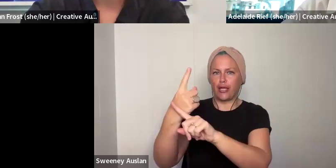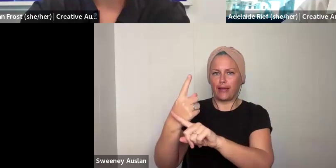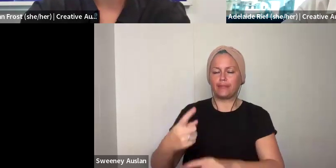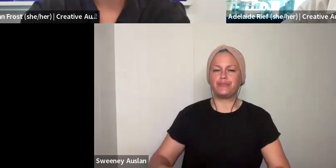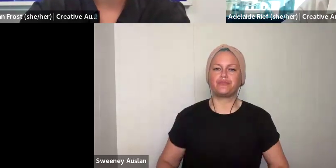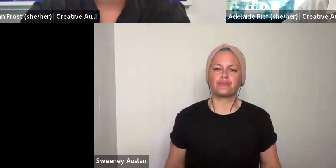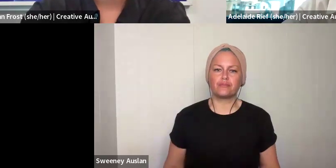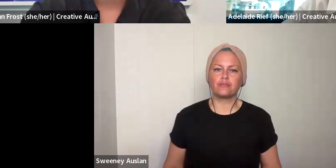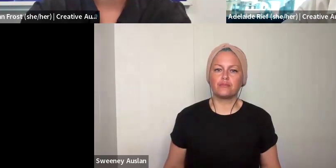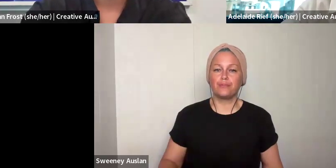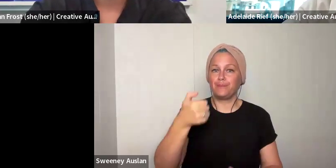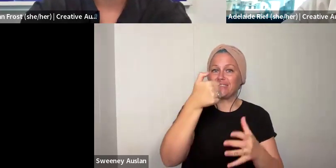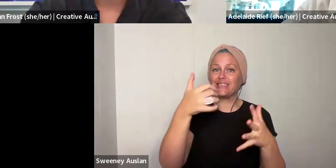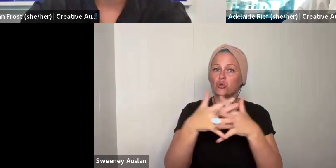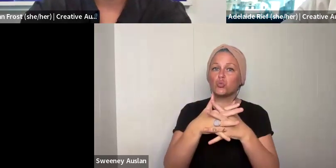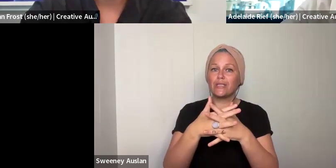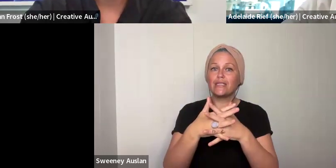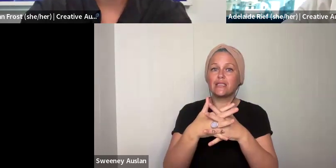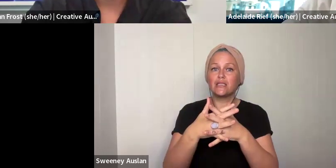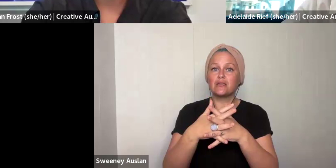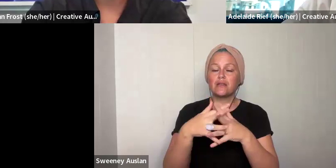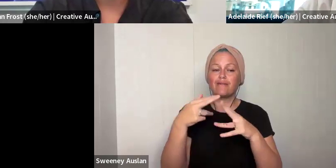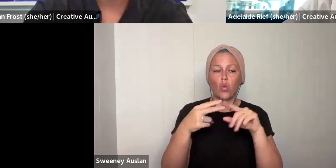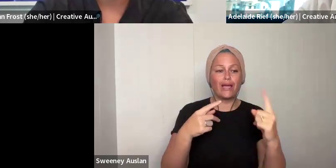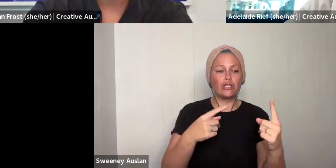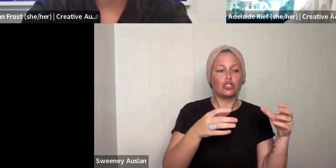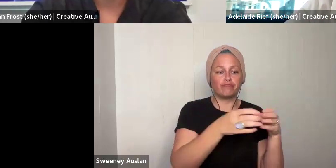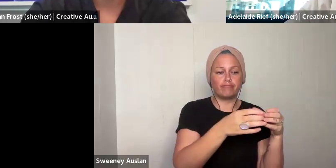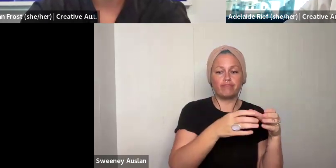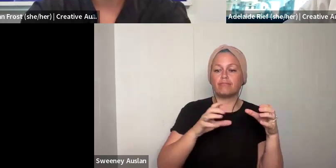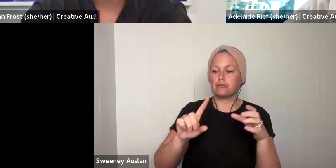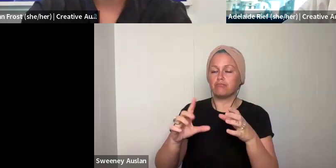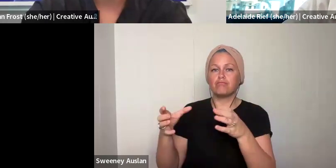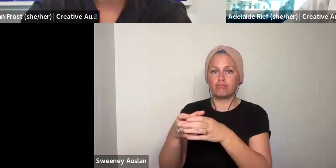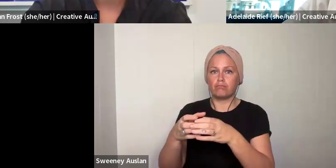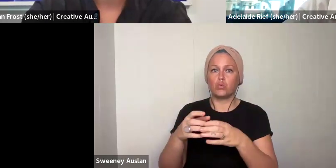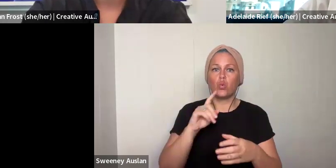April next year. It is six weeks for each block of time.